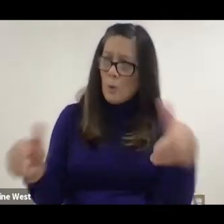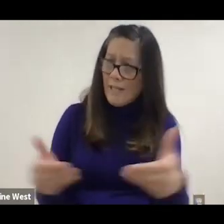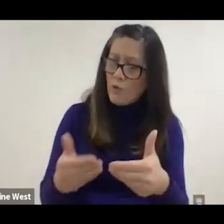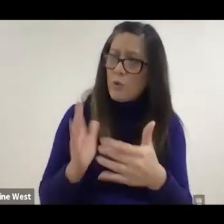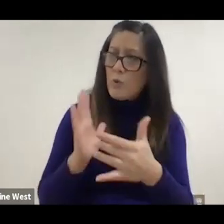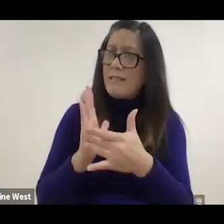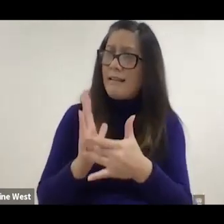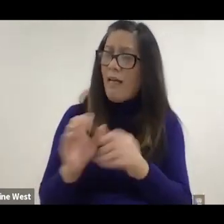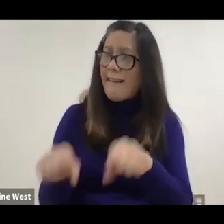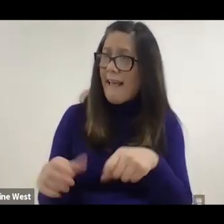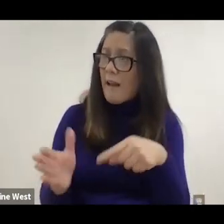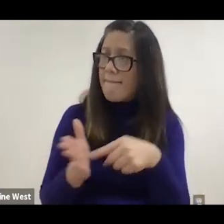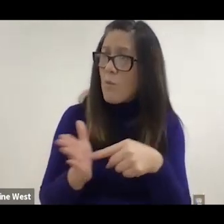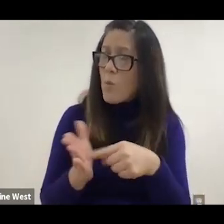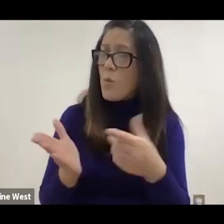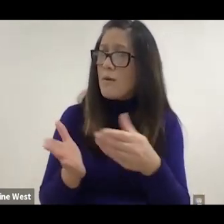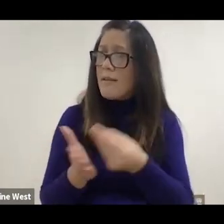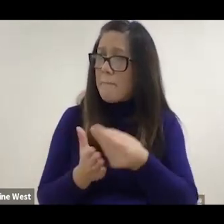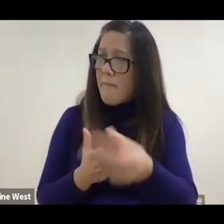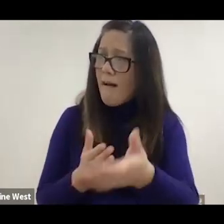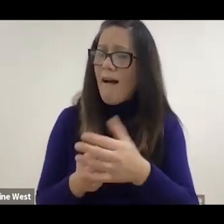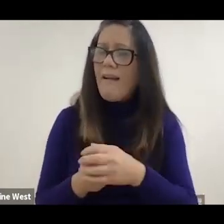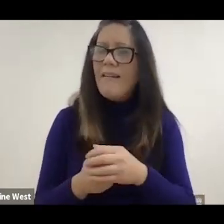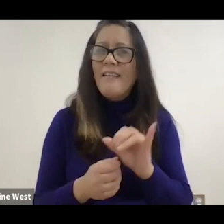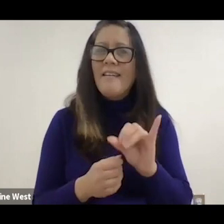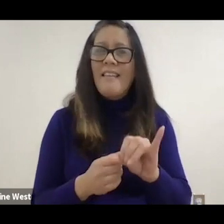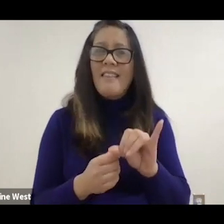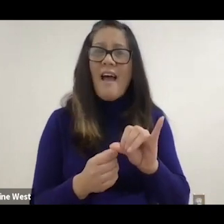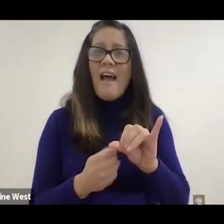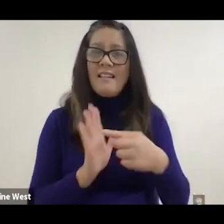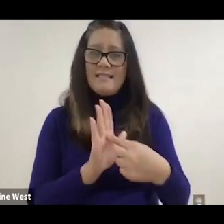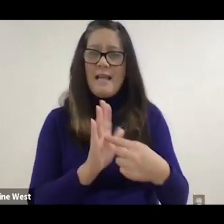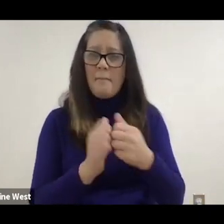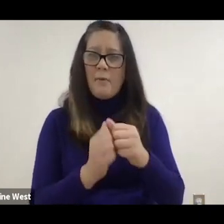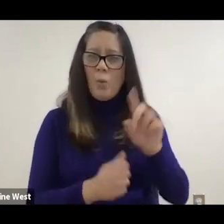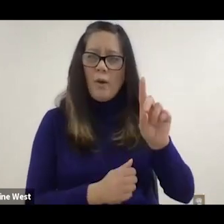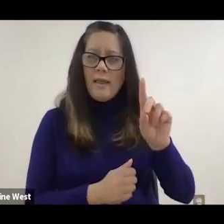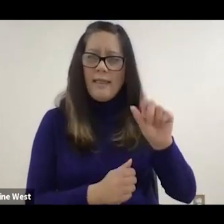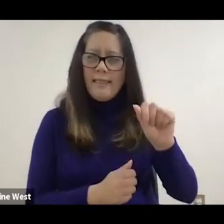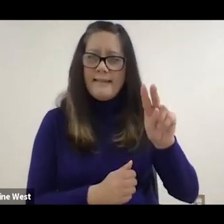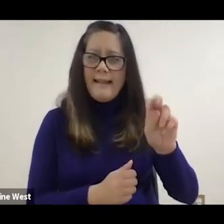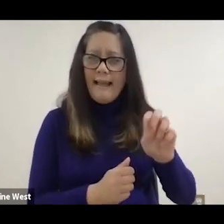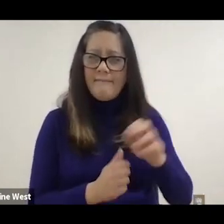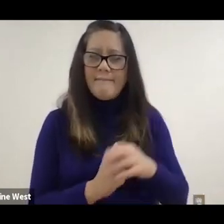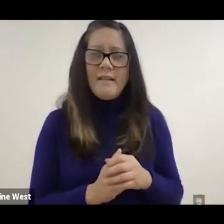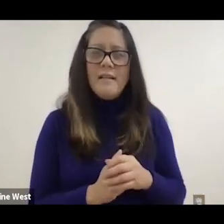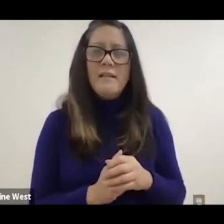Are they affordable and they going to sell so you know that example with Dave is we